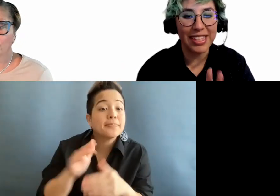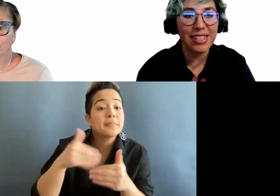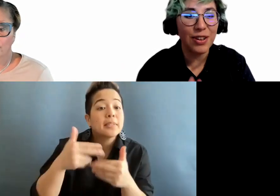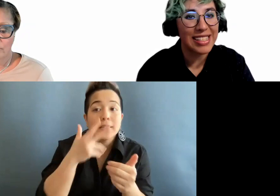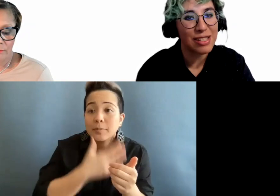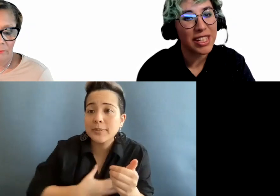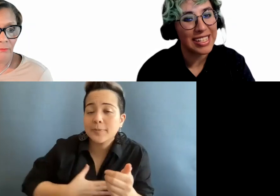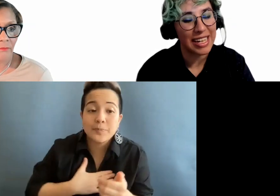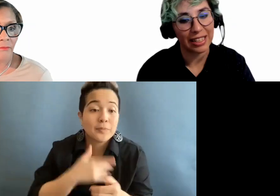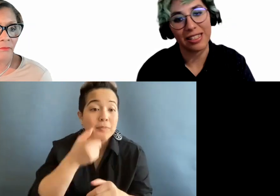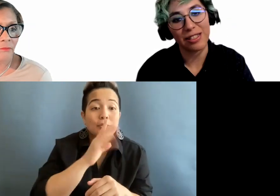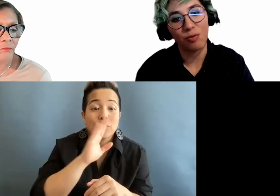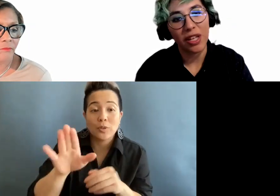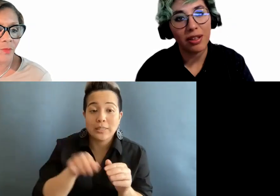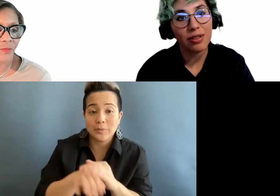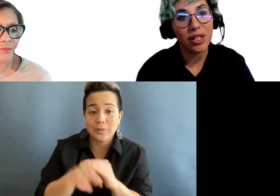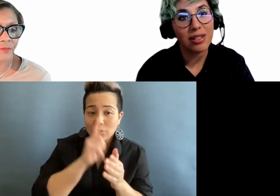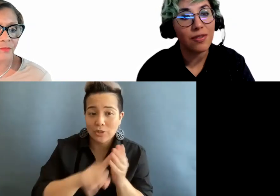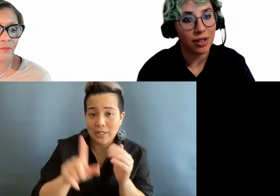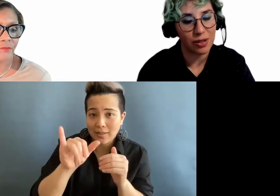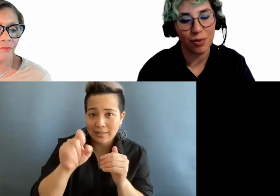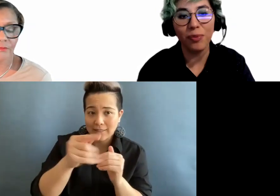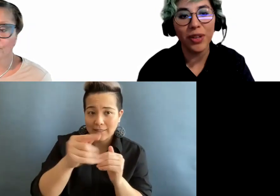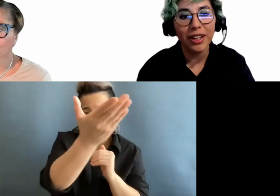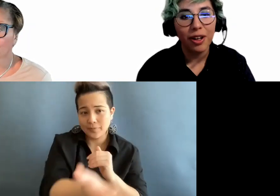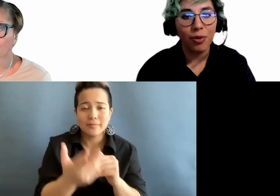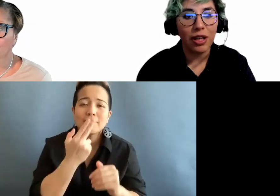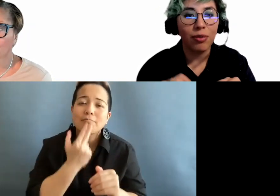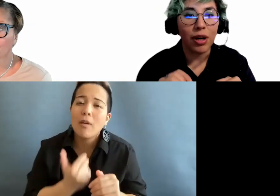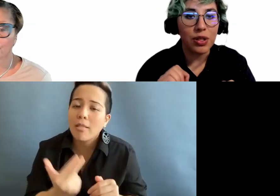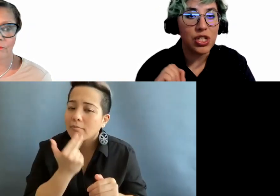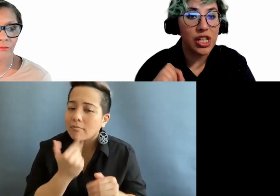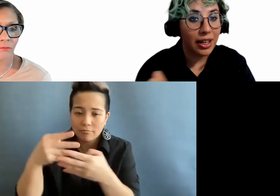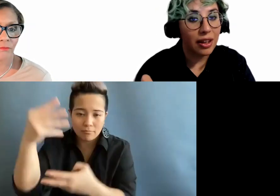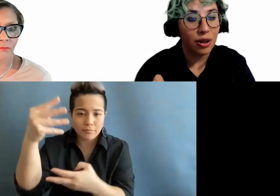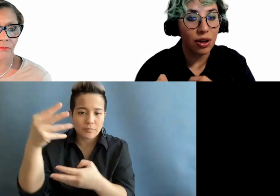This is your accessibility checklist. This one is very small. We want to check that you are